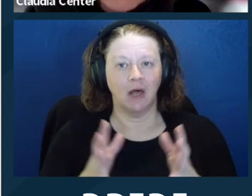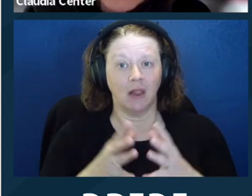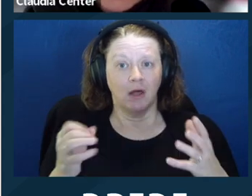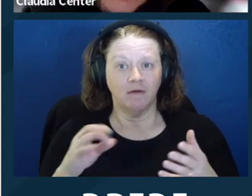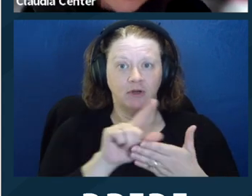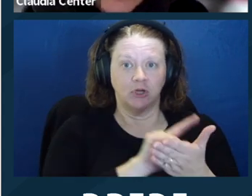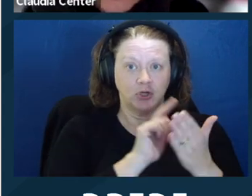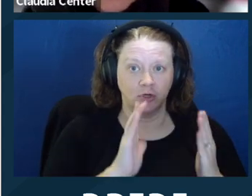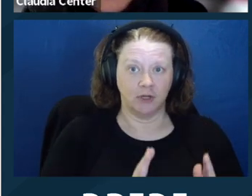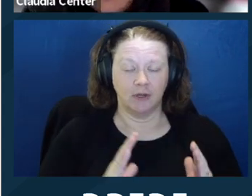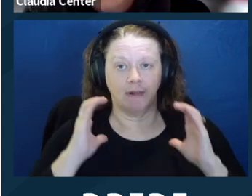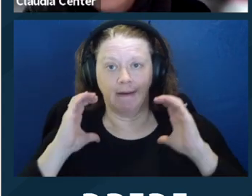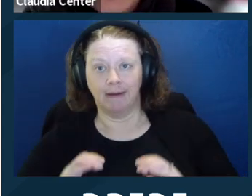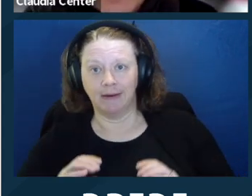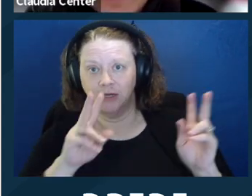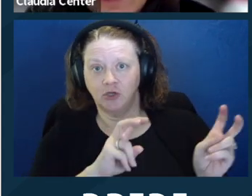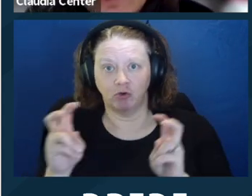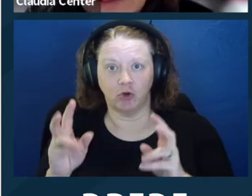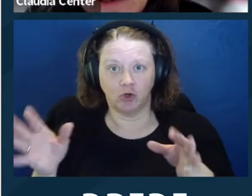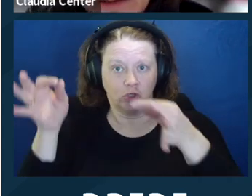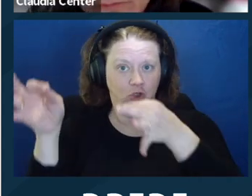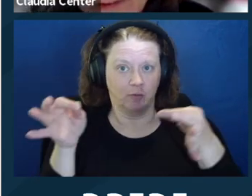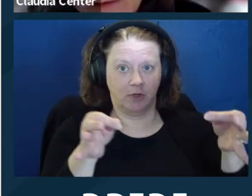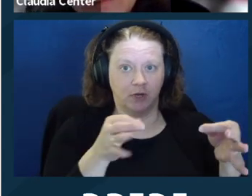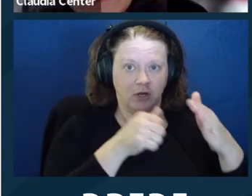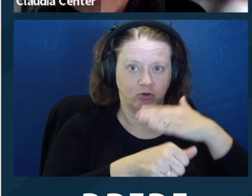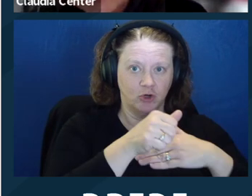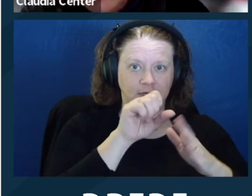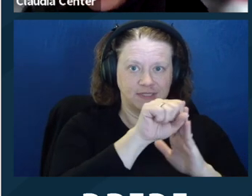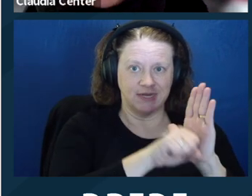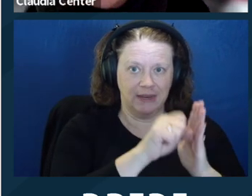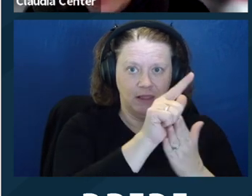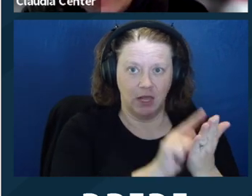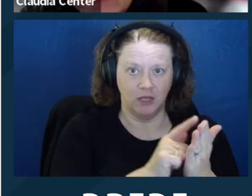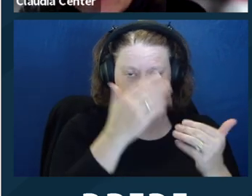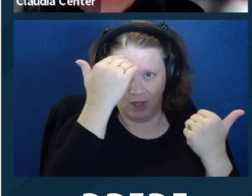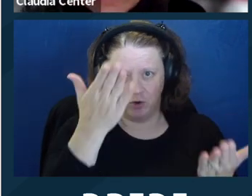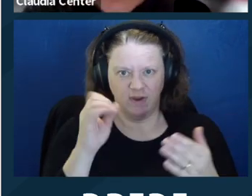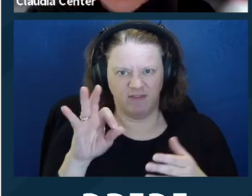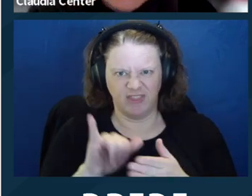but it is in our circuit. And it found that the communications at the